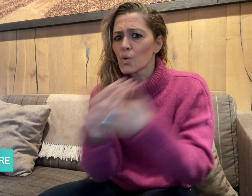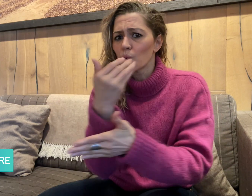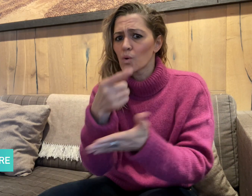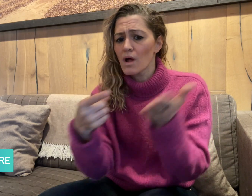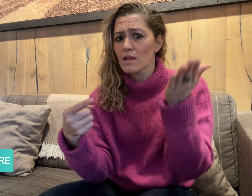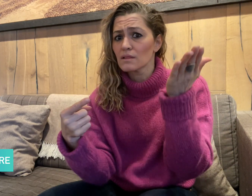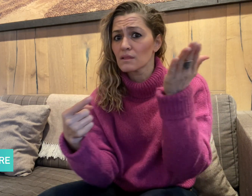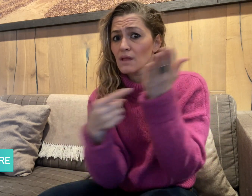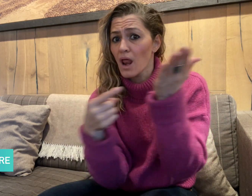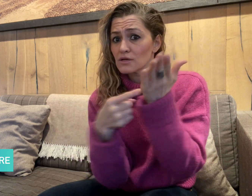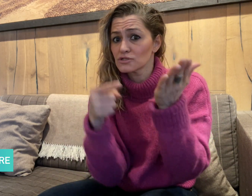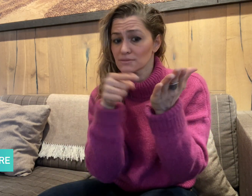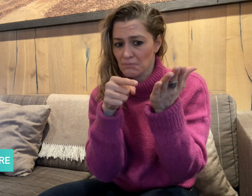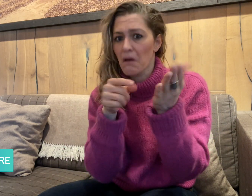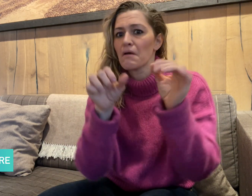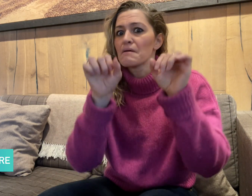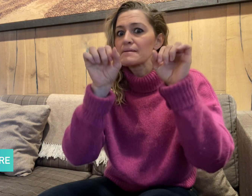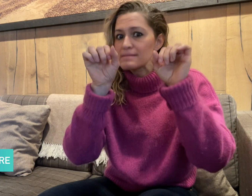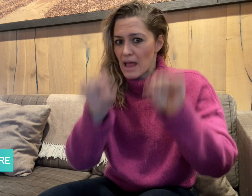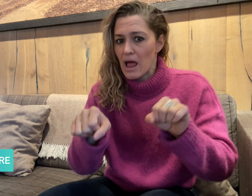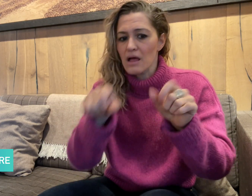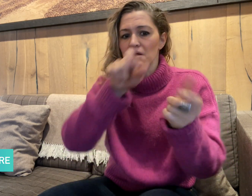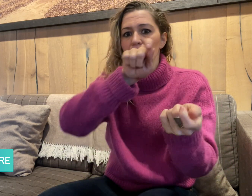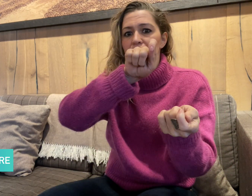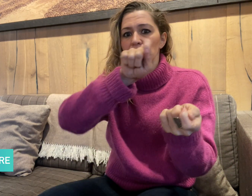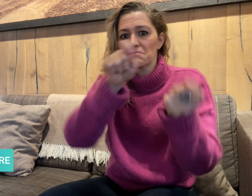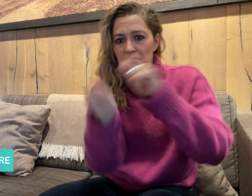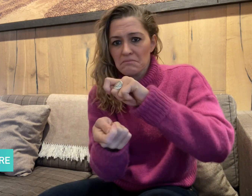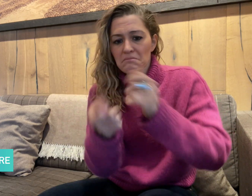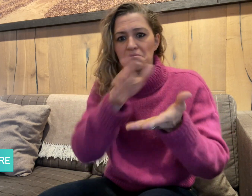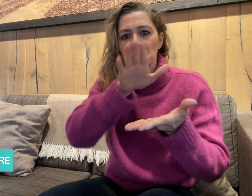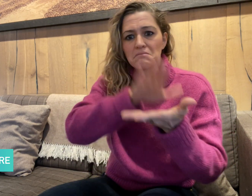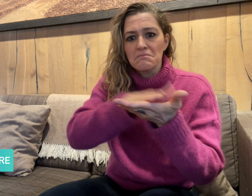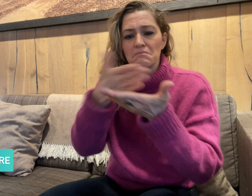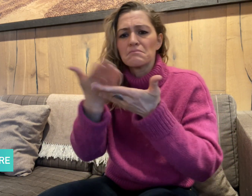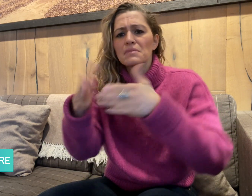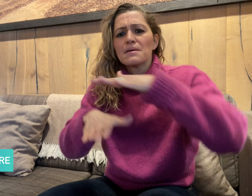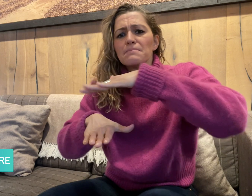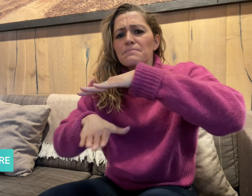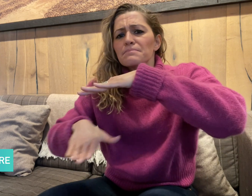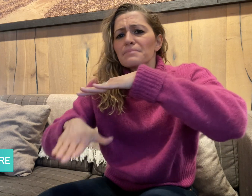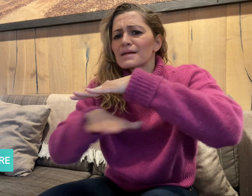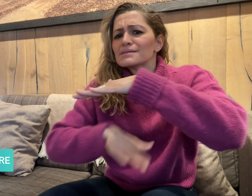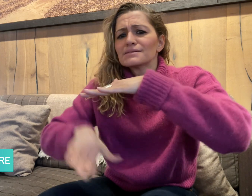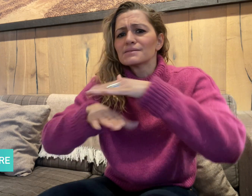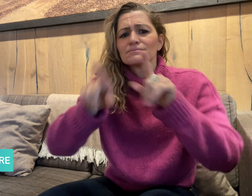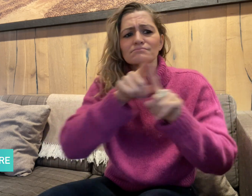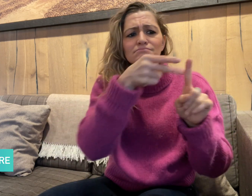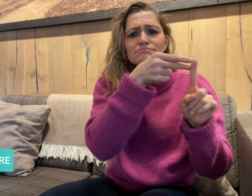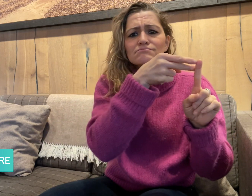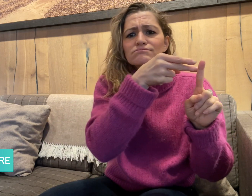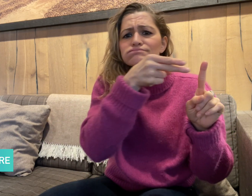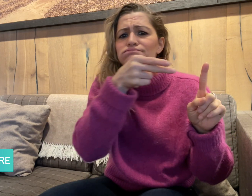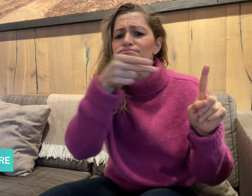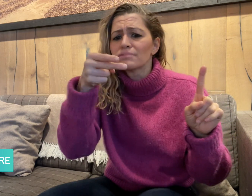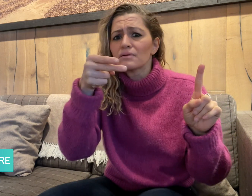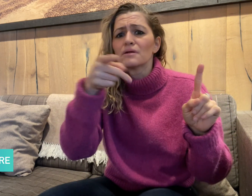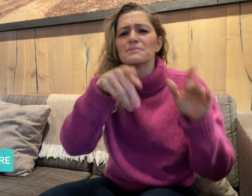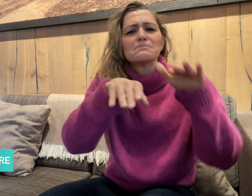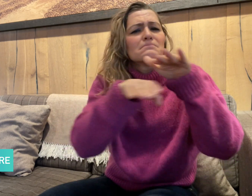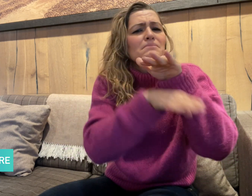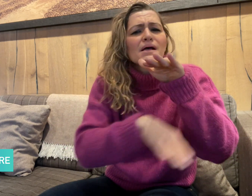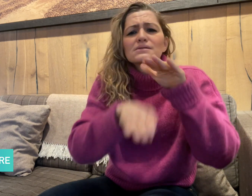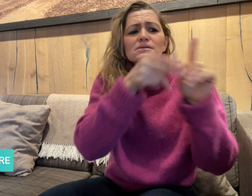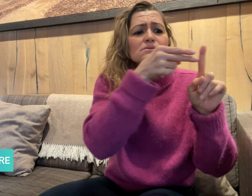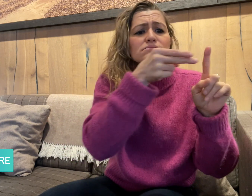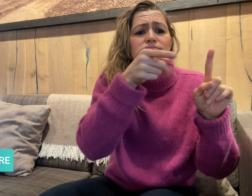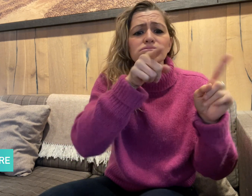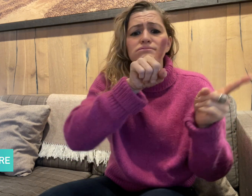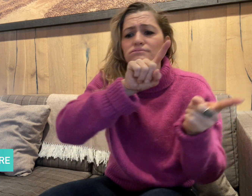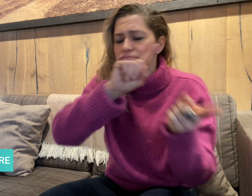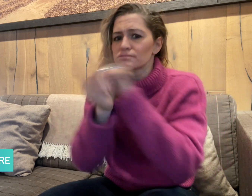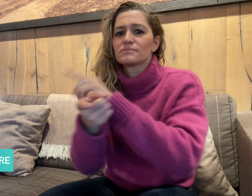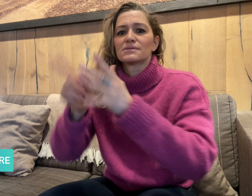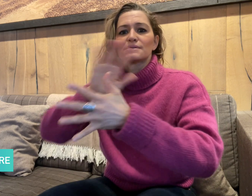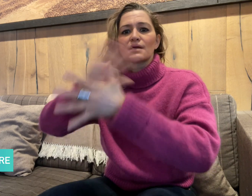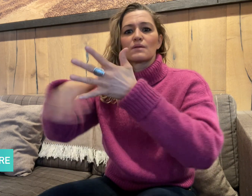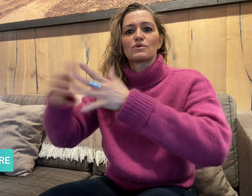had released software that translates basic sentences